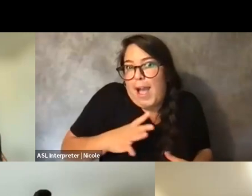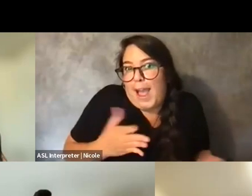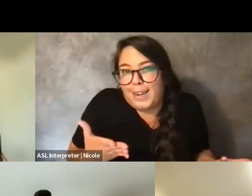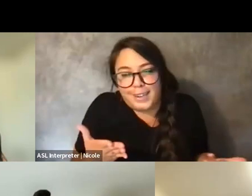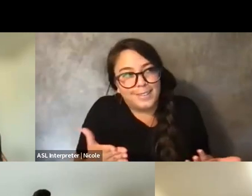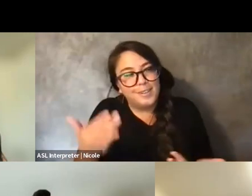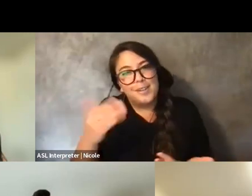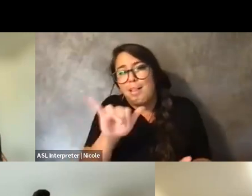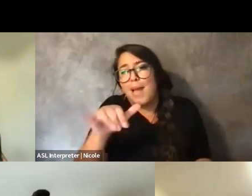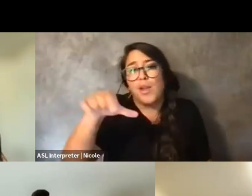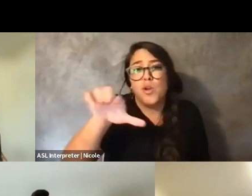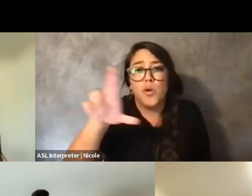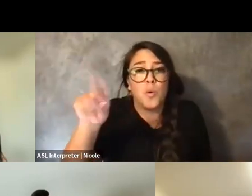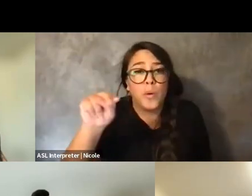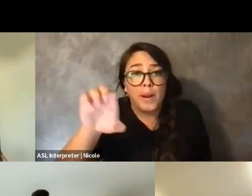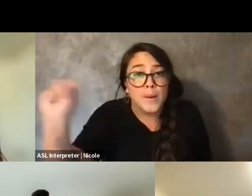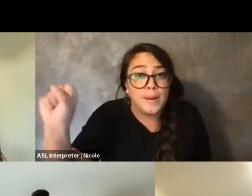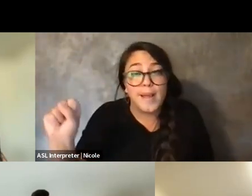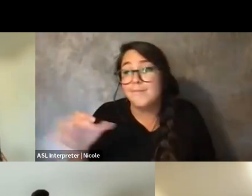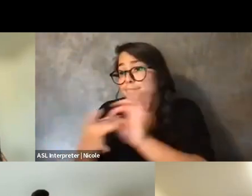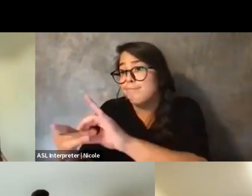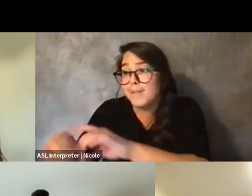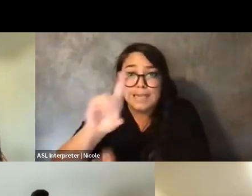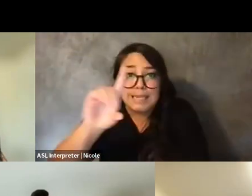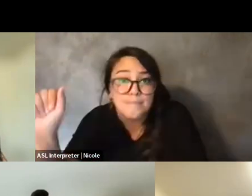or like the queerness of time or all those things, I think, that's something I have